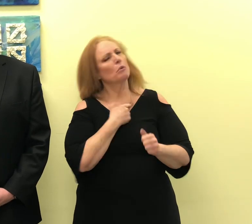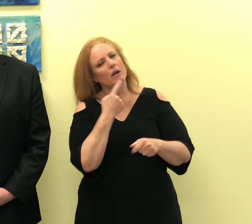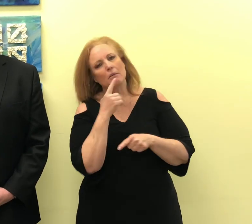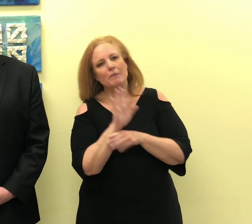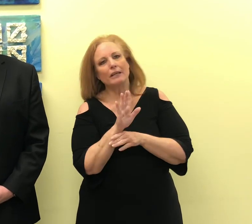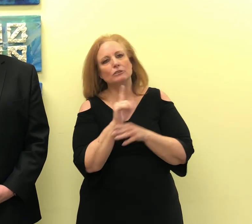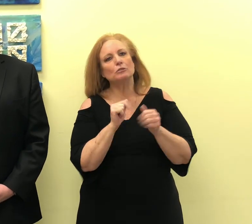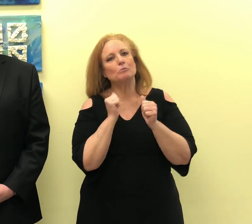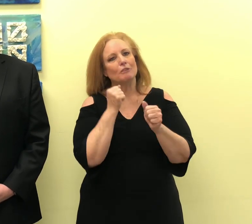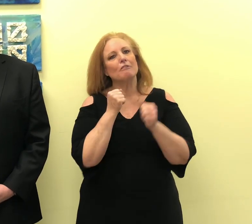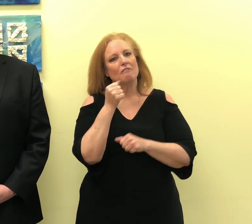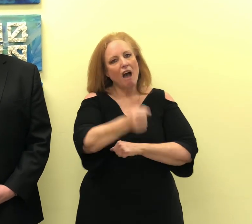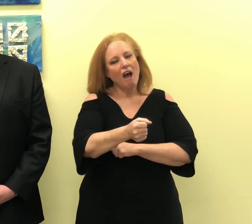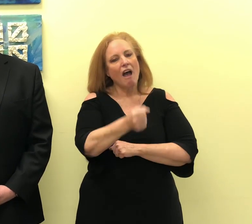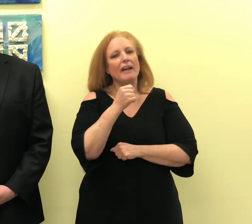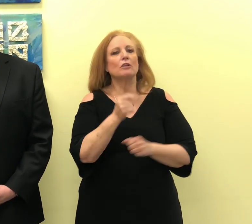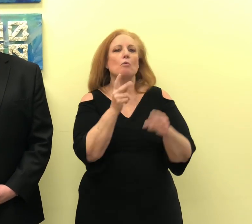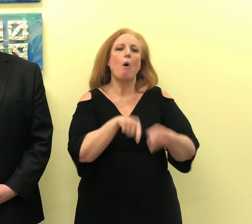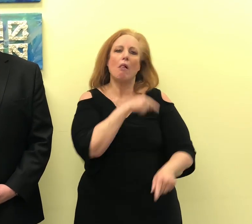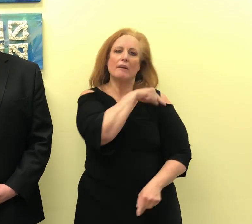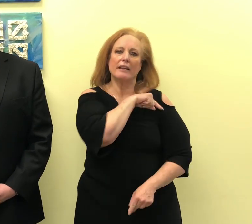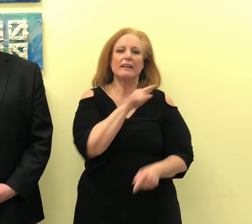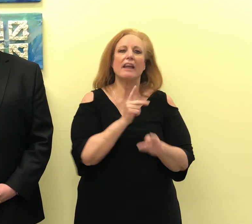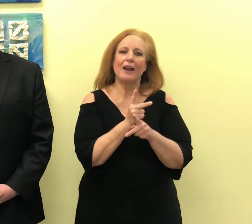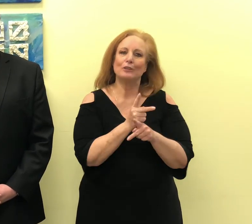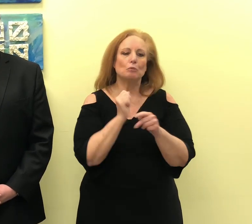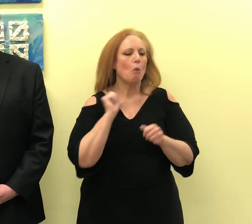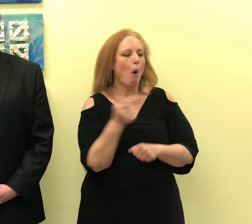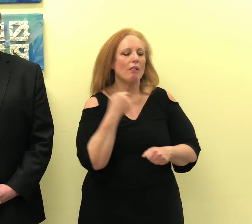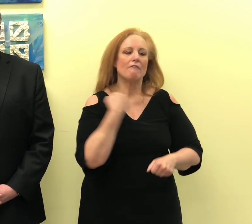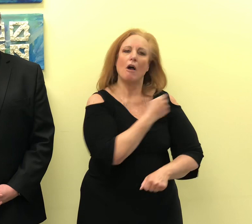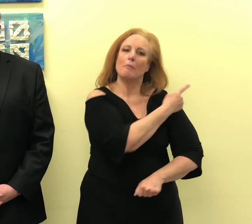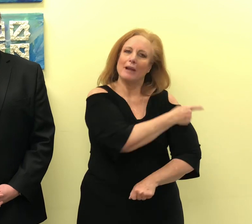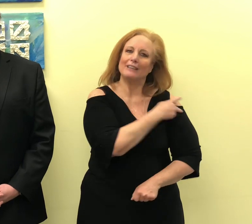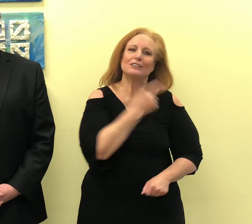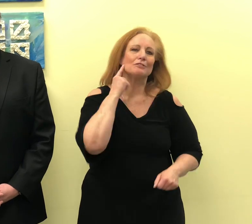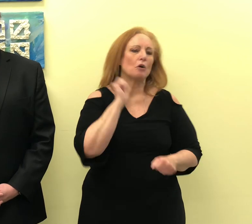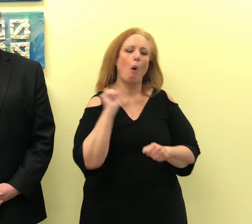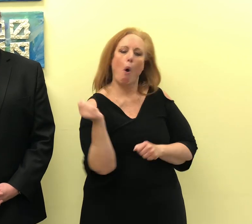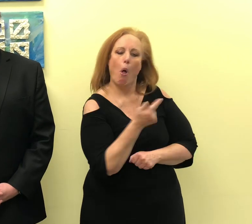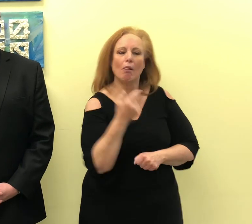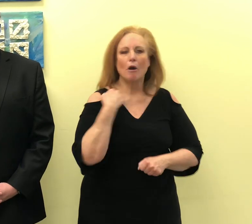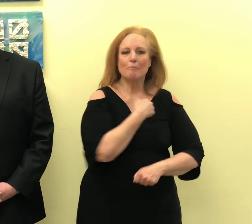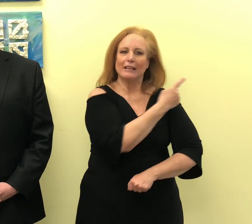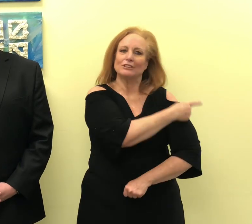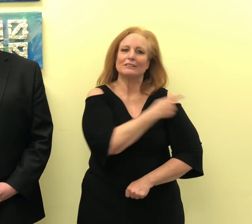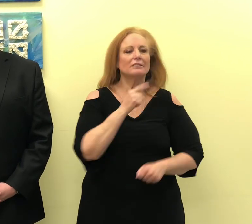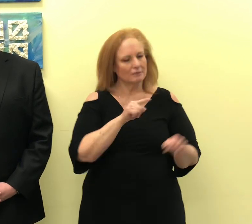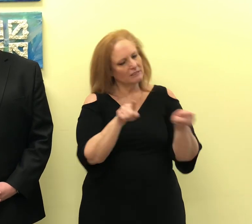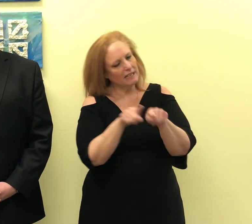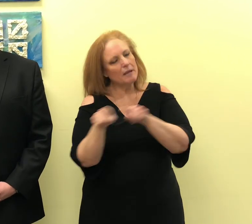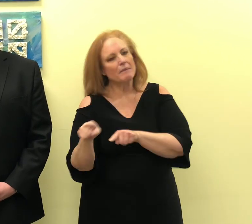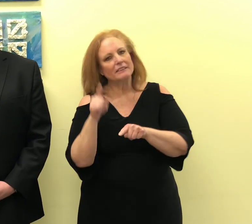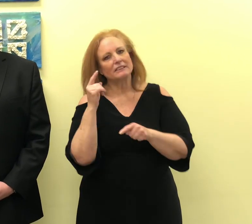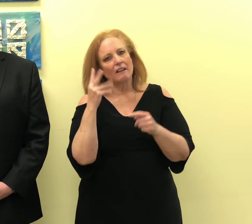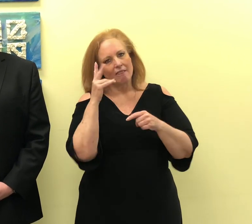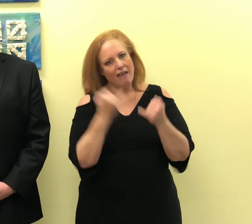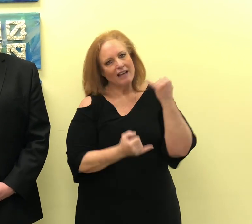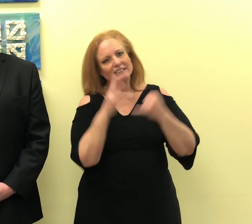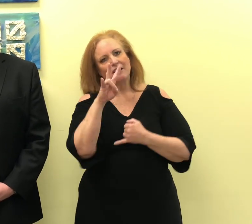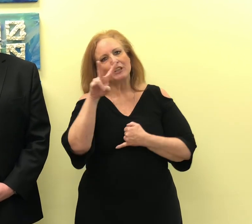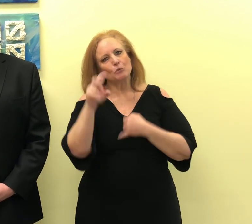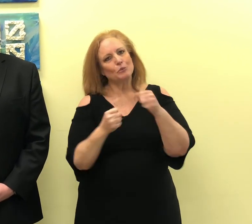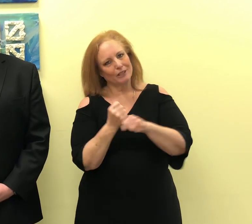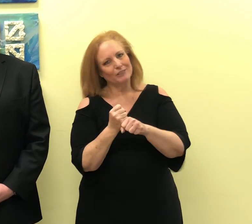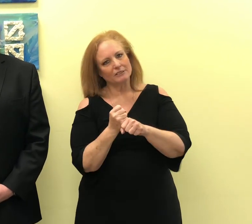care to all of our patients as we have for the past 72 years. Have a good day